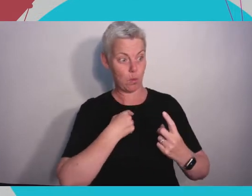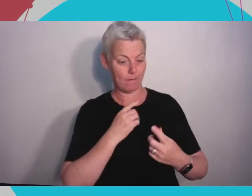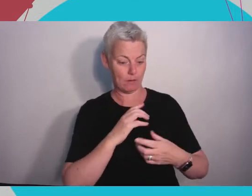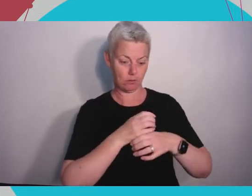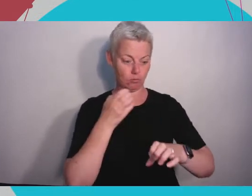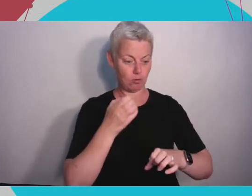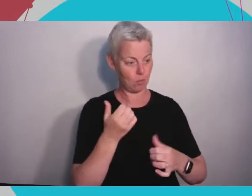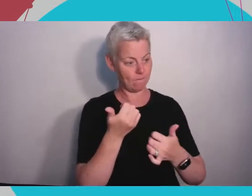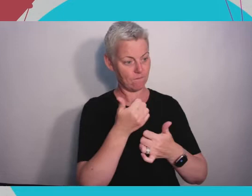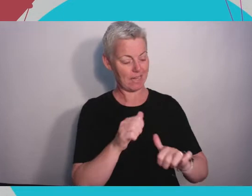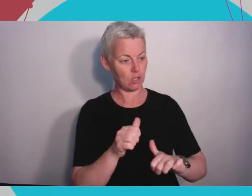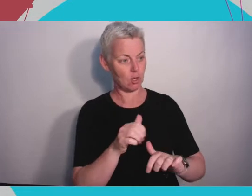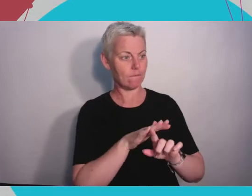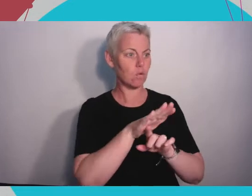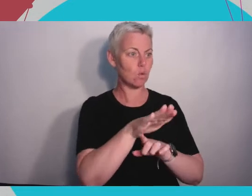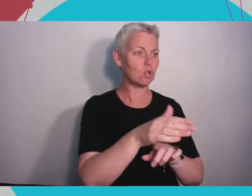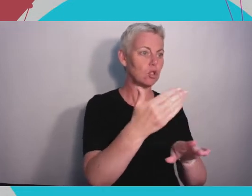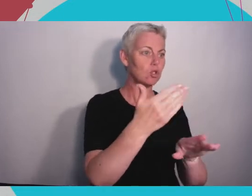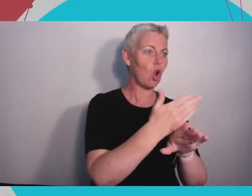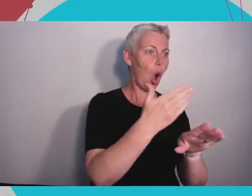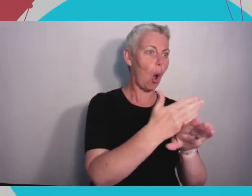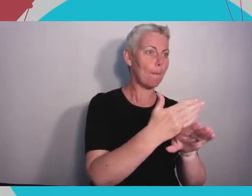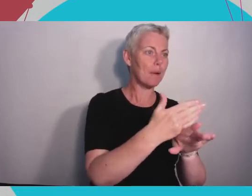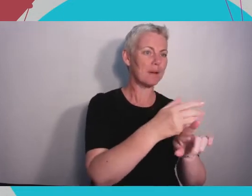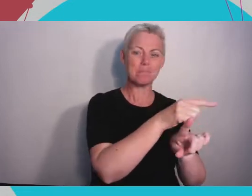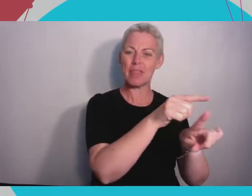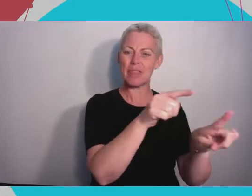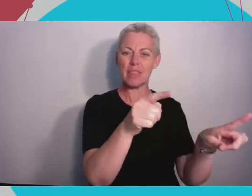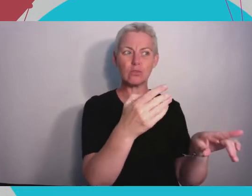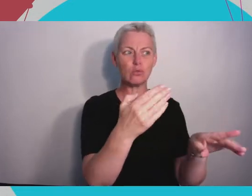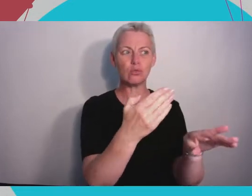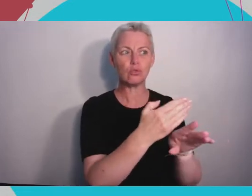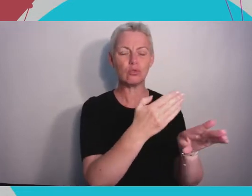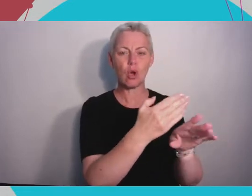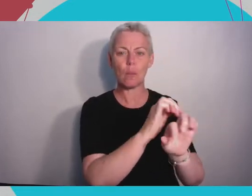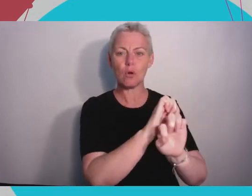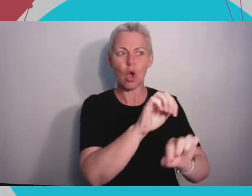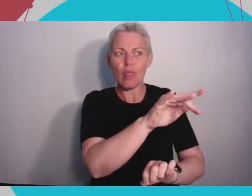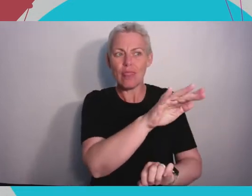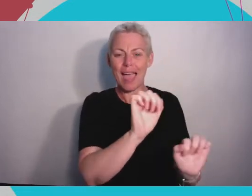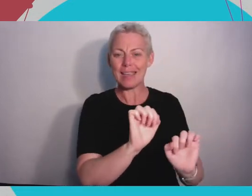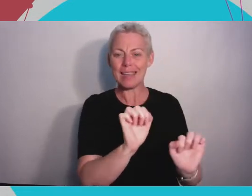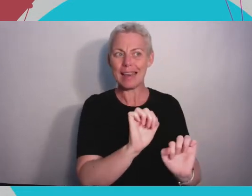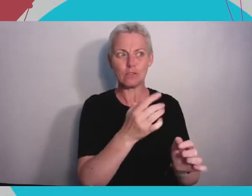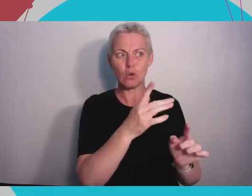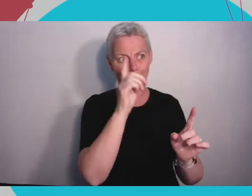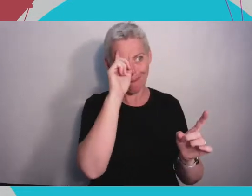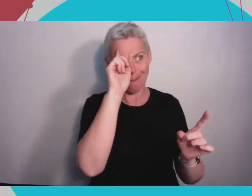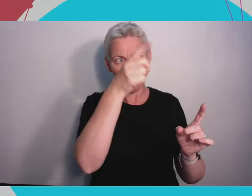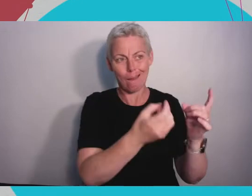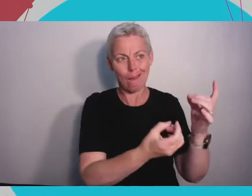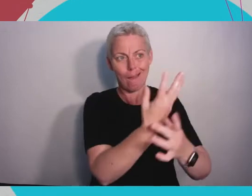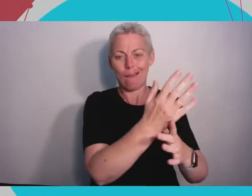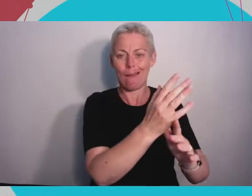Yeah great great great question and I think a lot of it harks back to those themes. It's